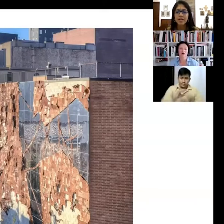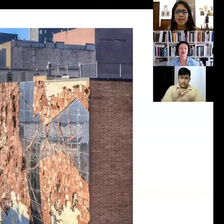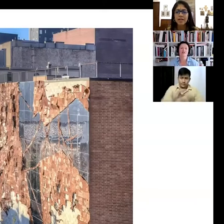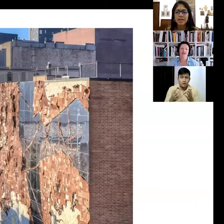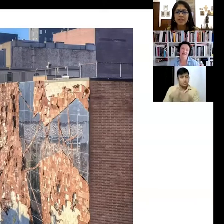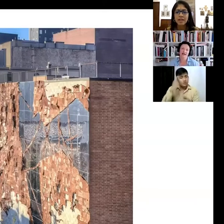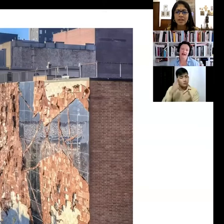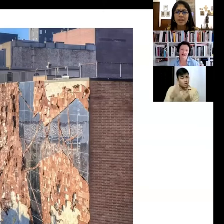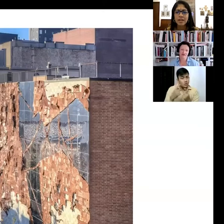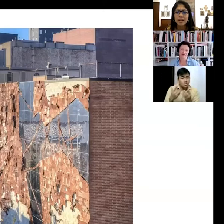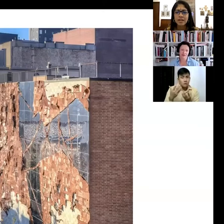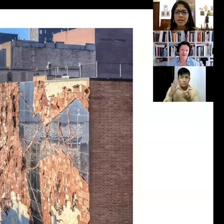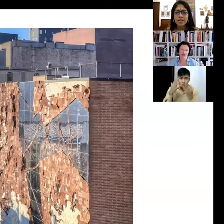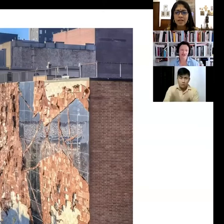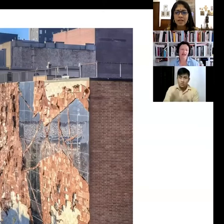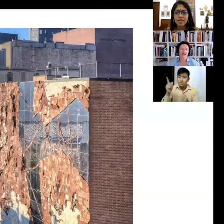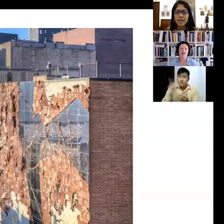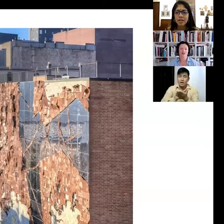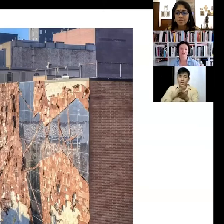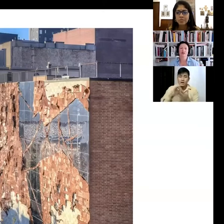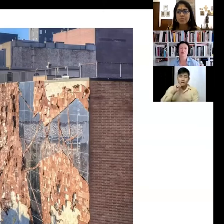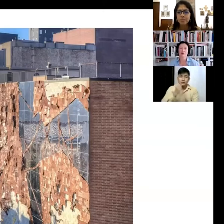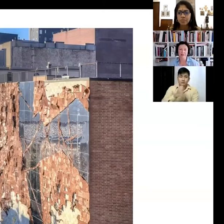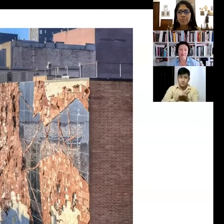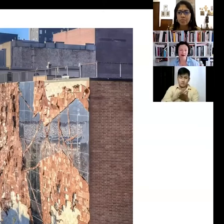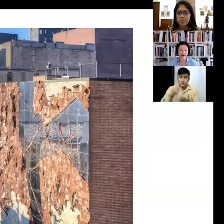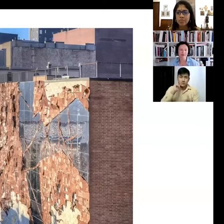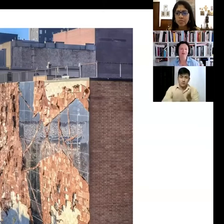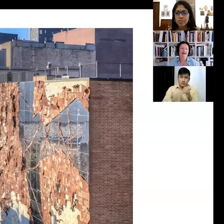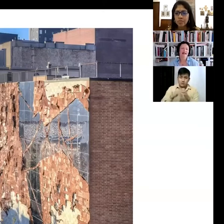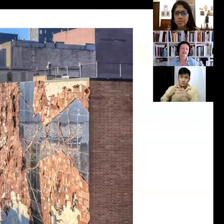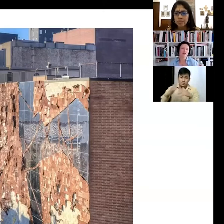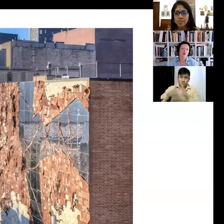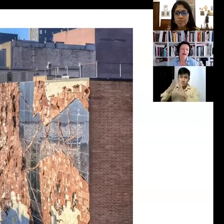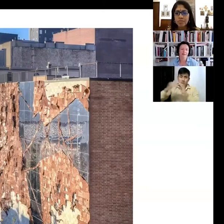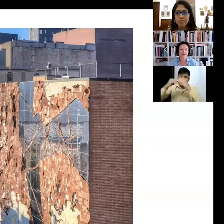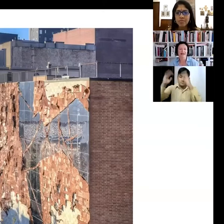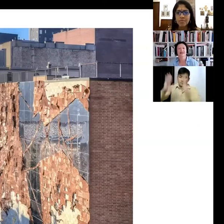of saving the High Line from demolition and turn it into a public park. And so what happened,